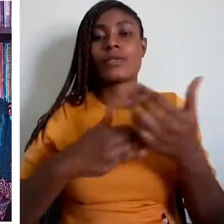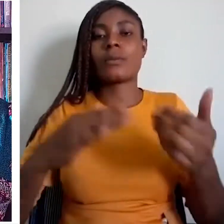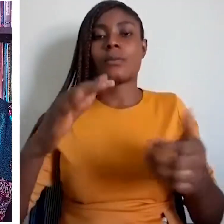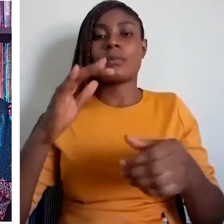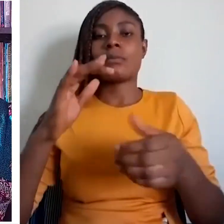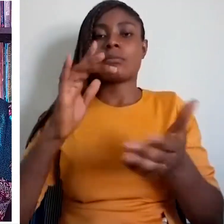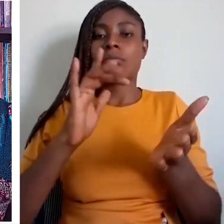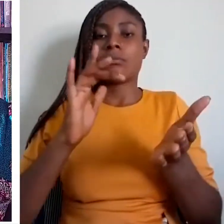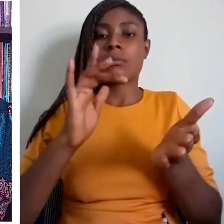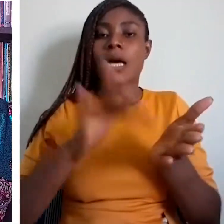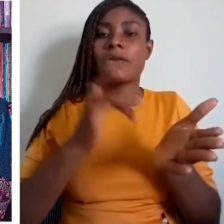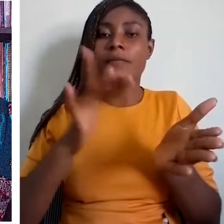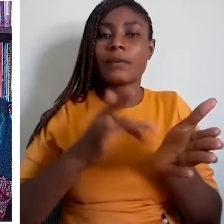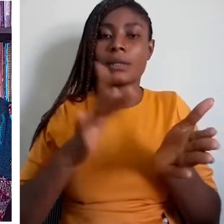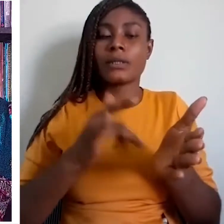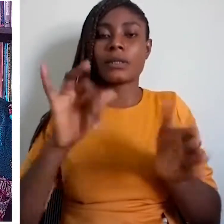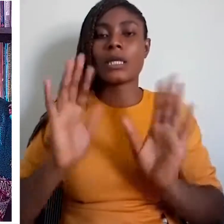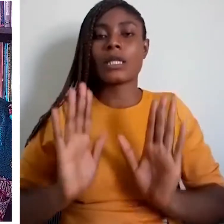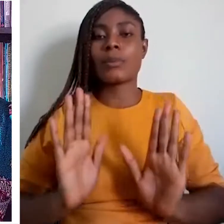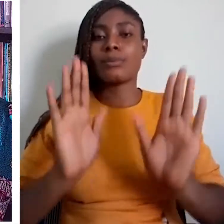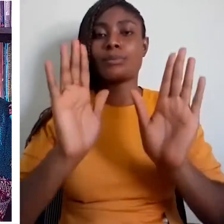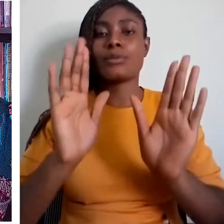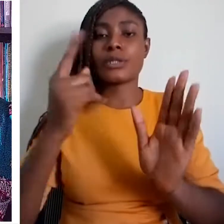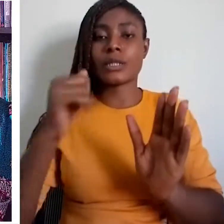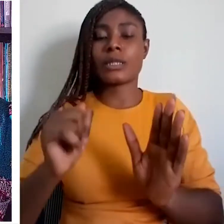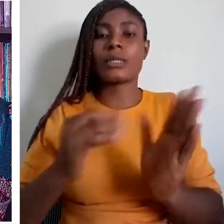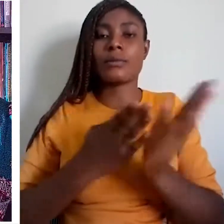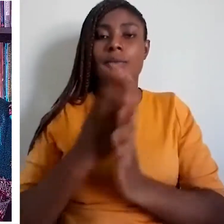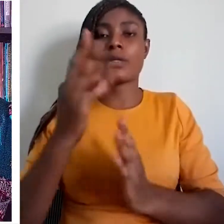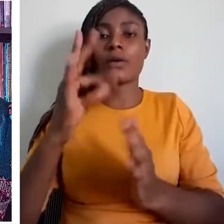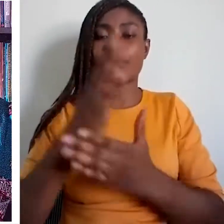Pidgins and Creoles Pidgins are languages created in a deliberate